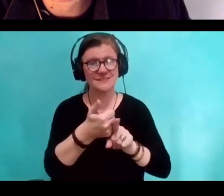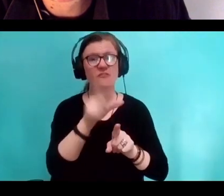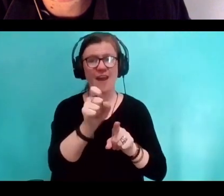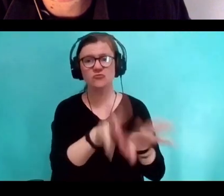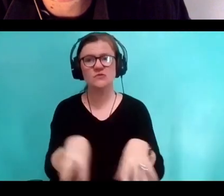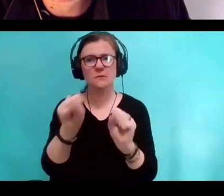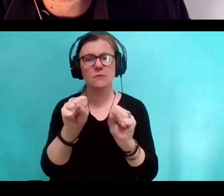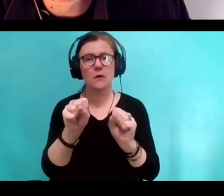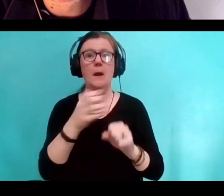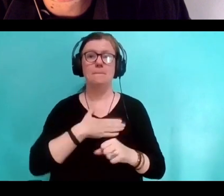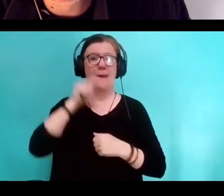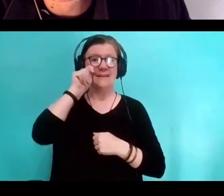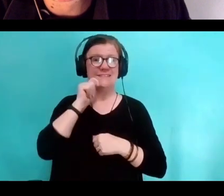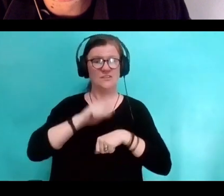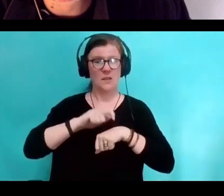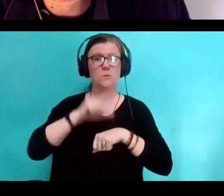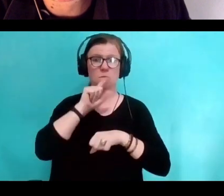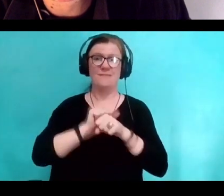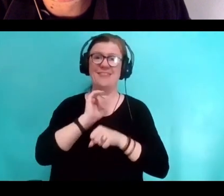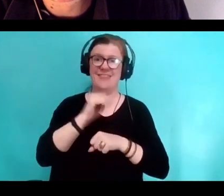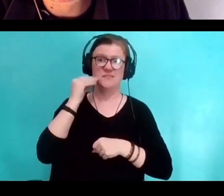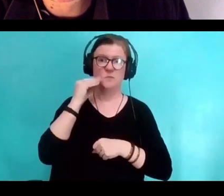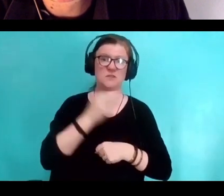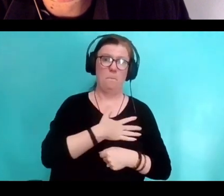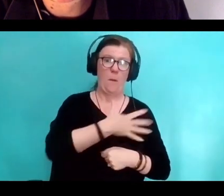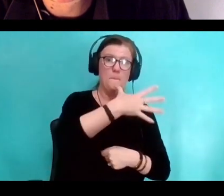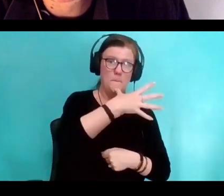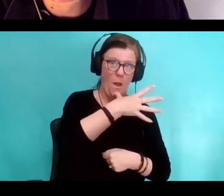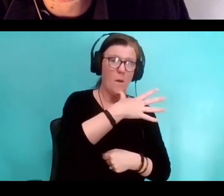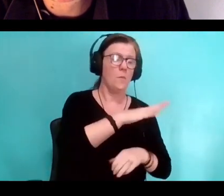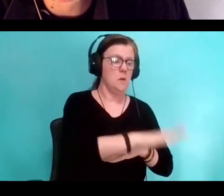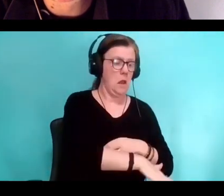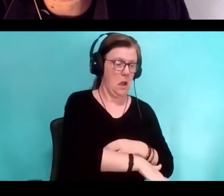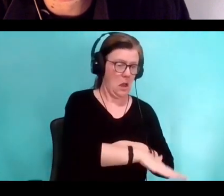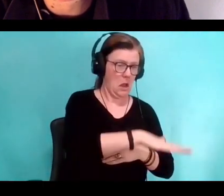for instance, is about that bridge, where I really started to need to be